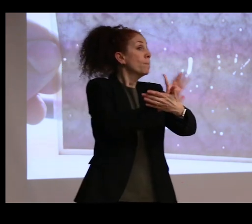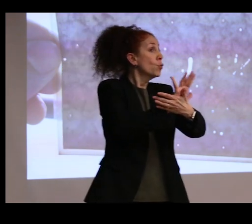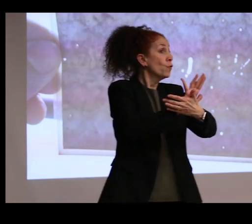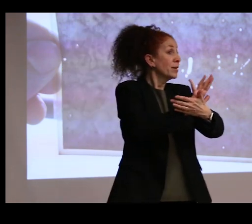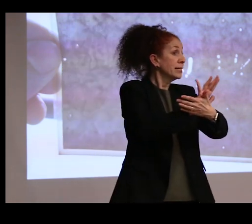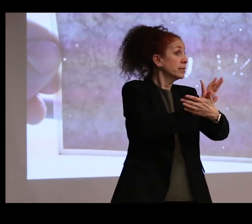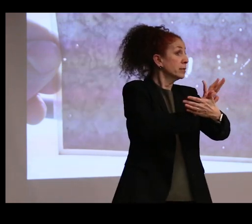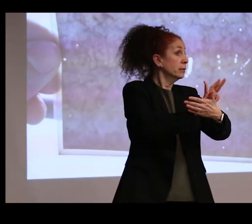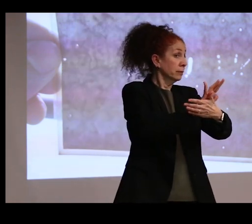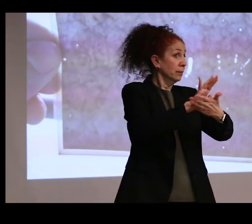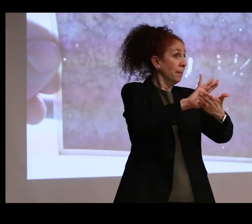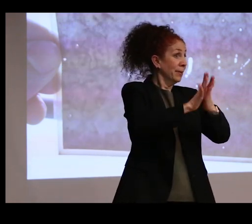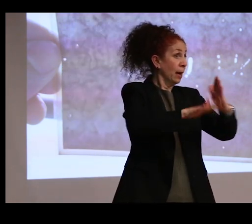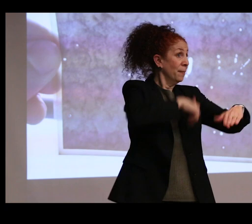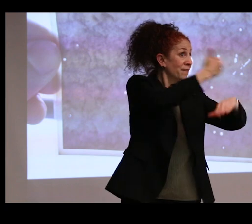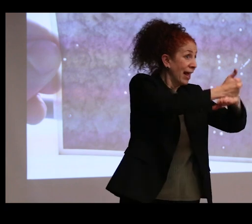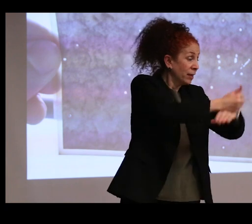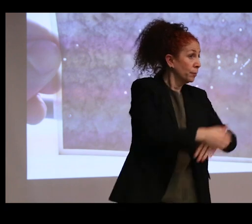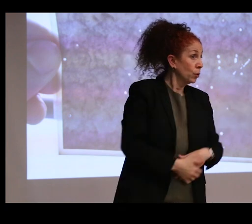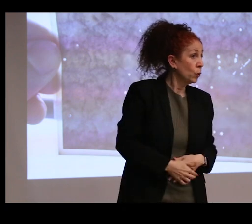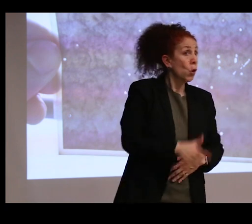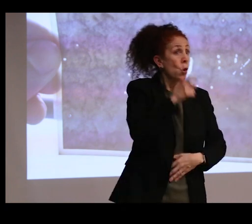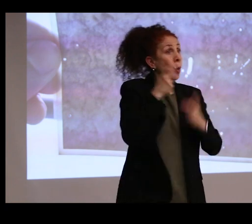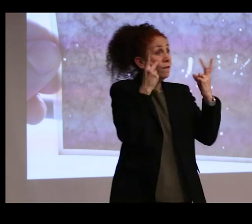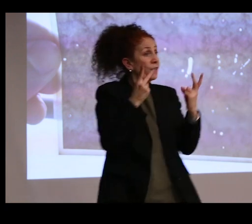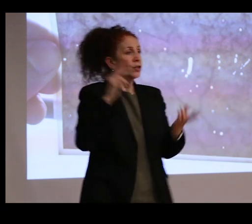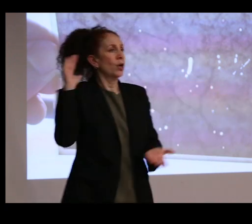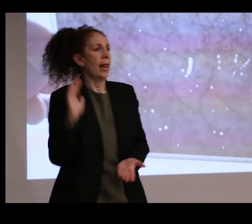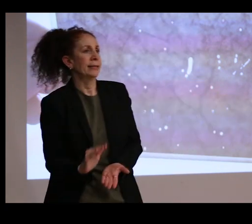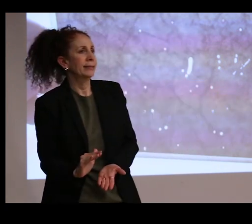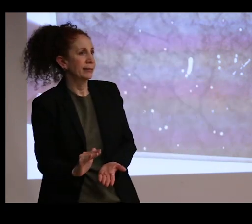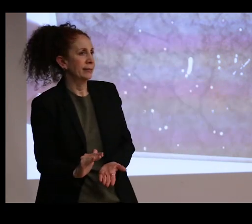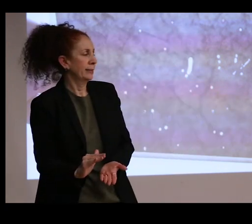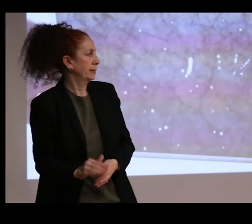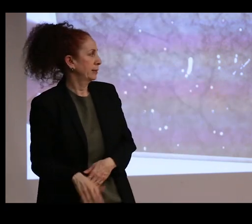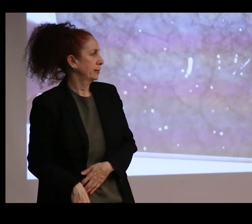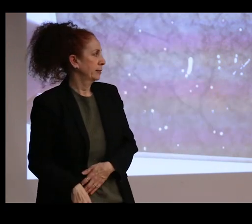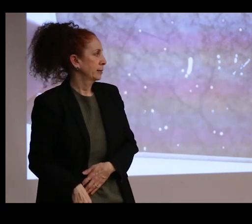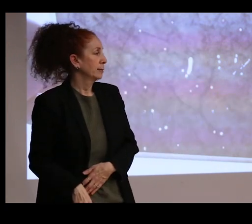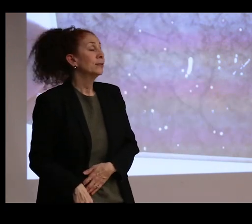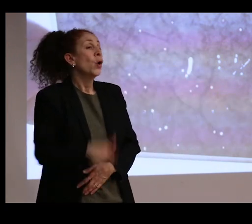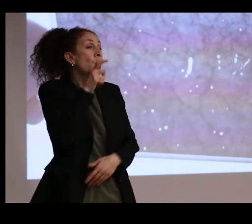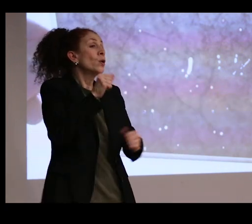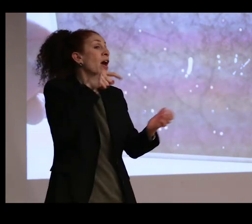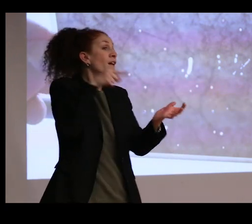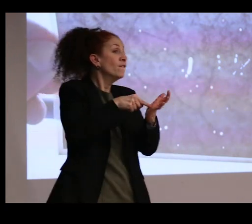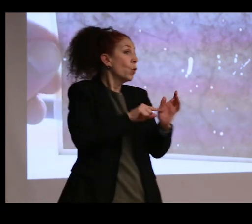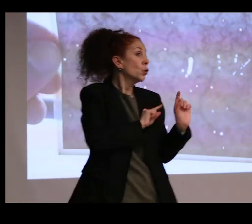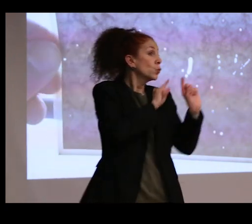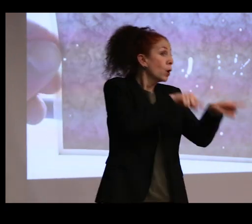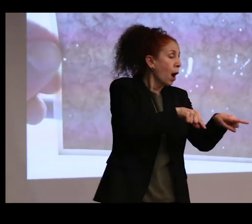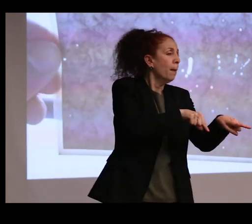significant portions of the visitors drop off. But they're ones who could afford the talkies. So we still have these large groups